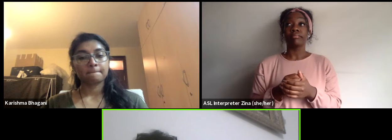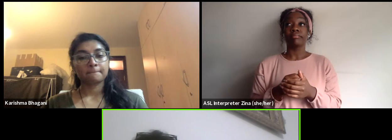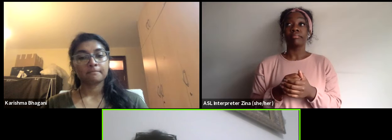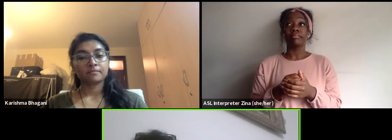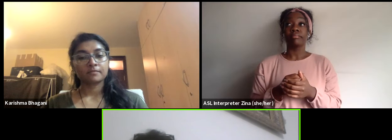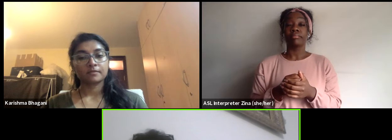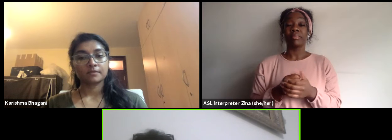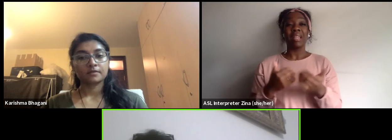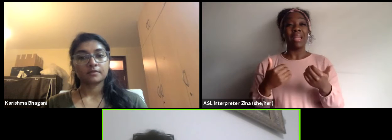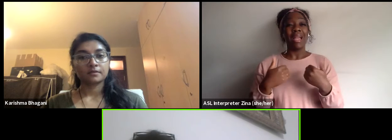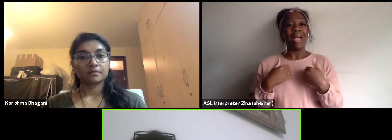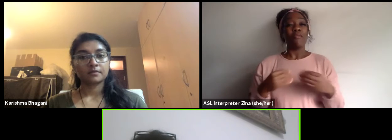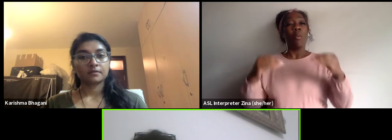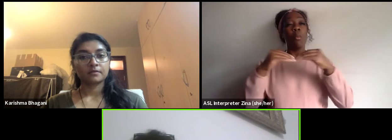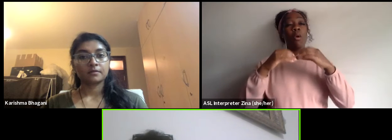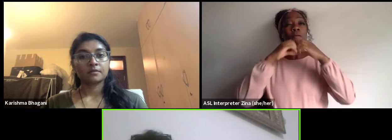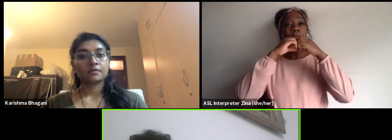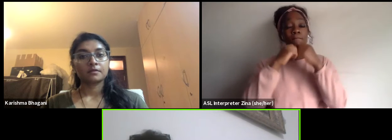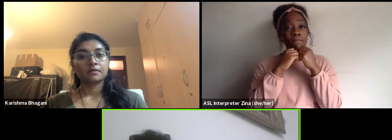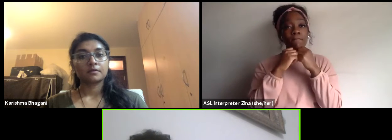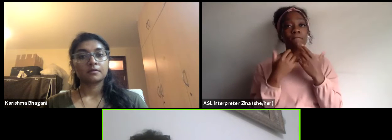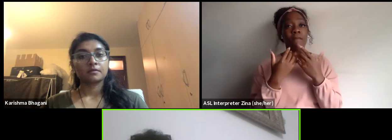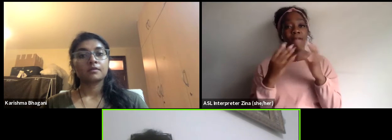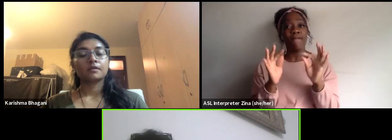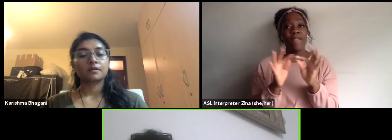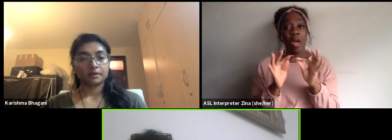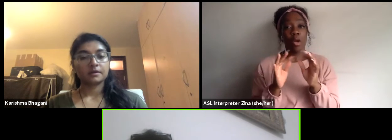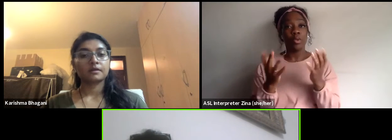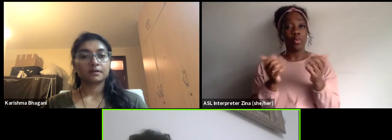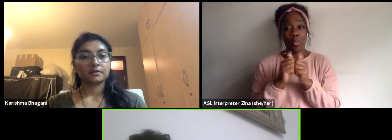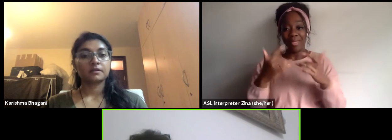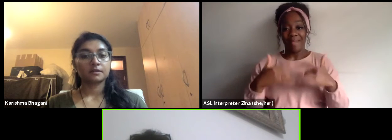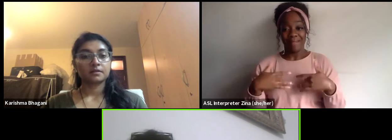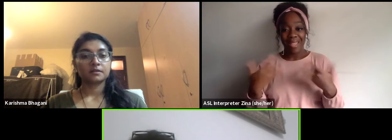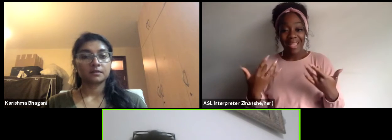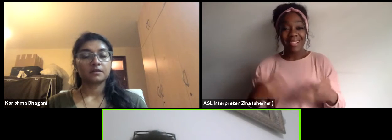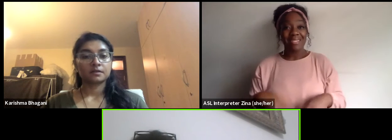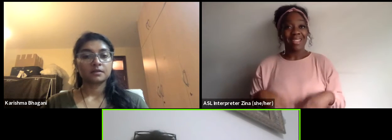on events or on things happening on the continent.